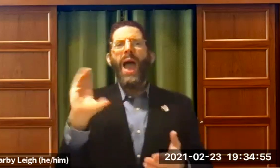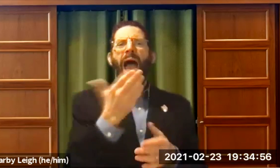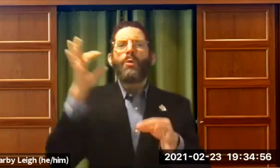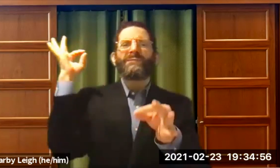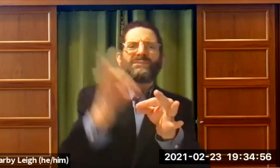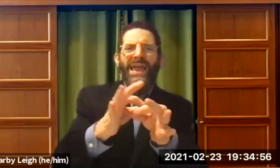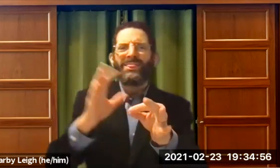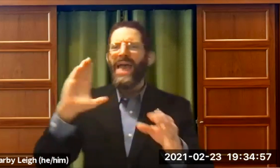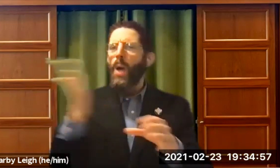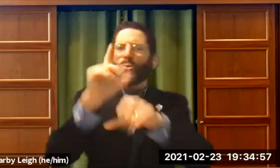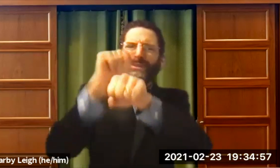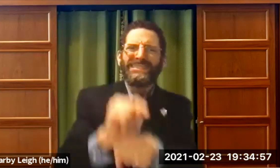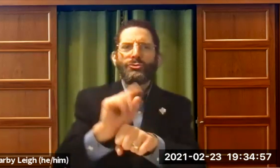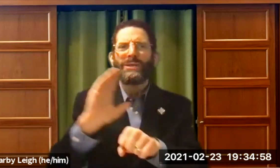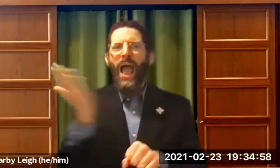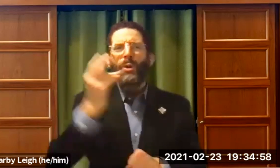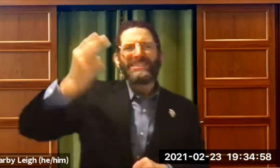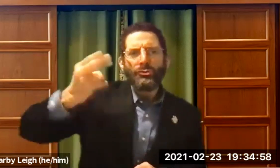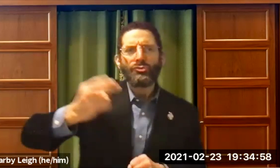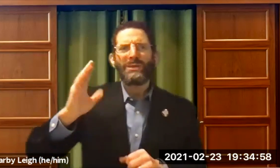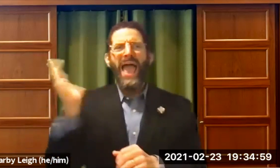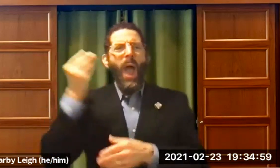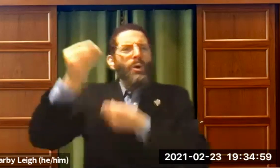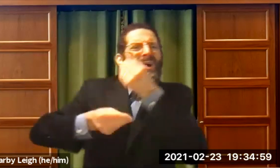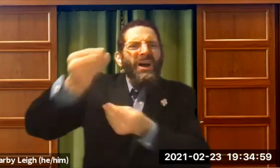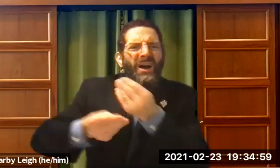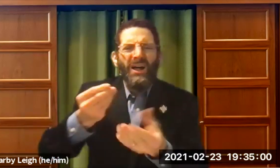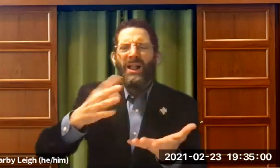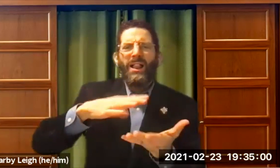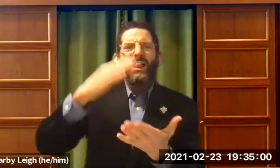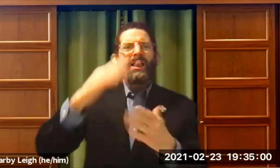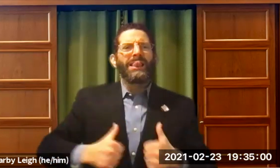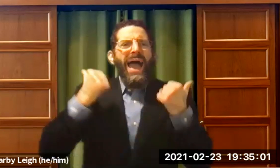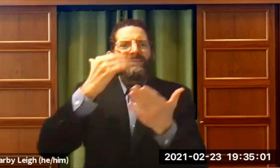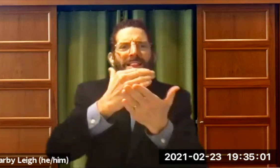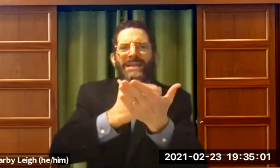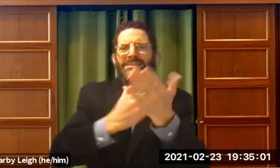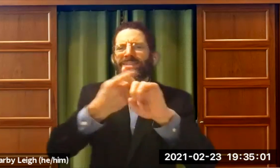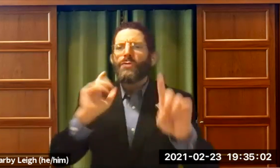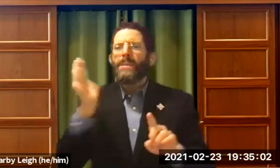Jewish people should have the right to our faith and our traditions and our history and our heritage